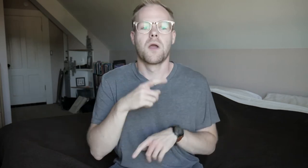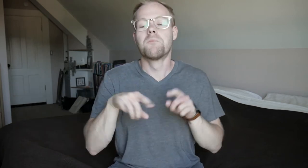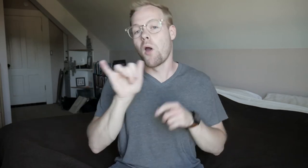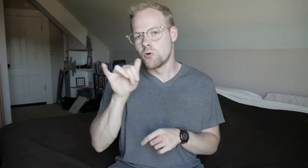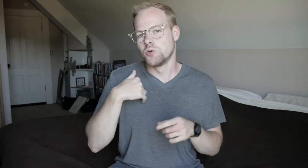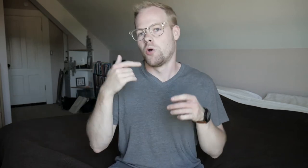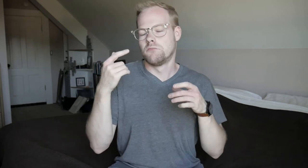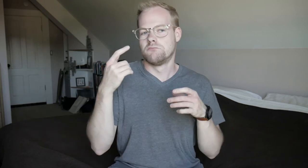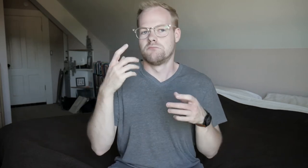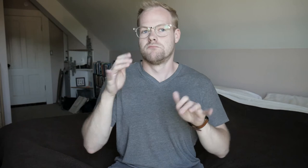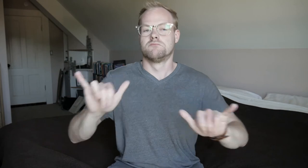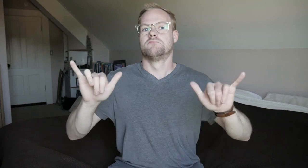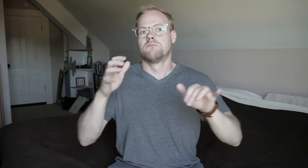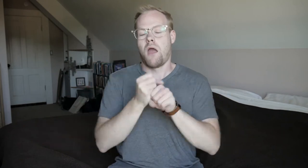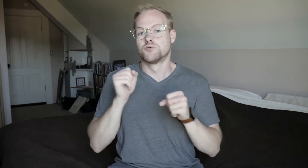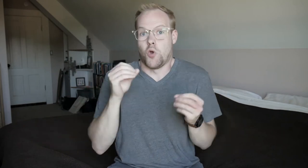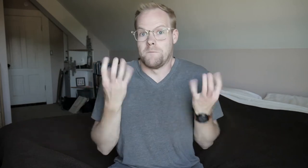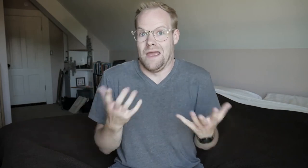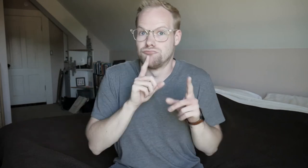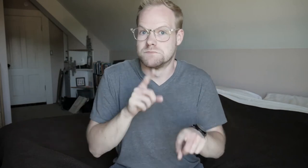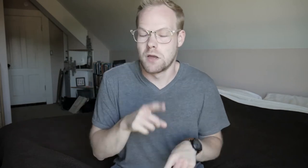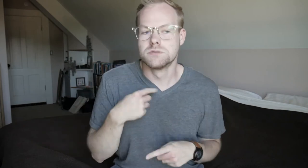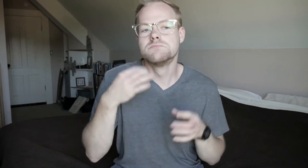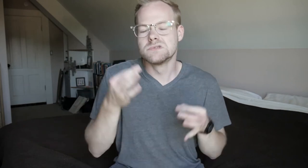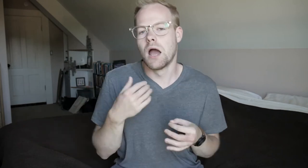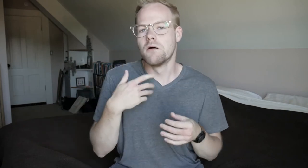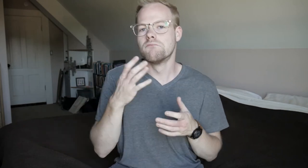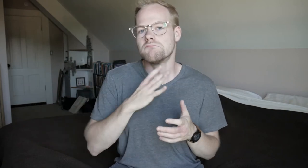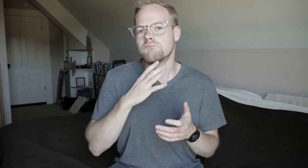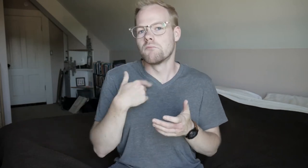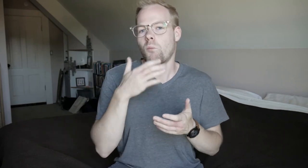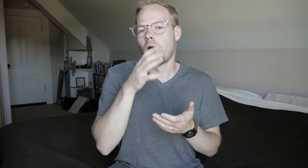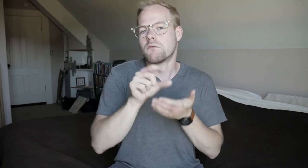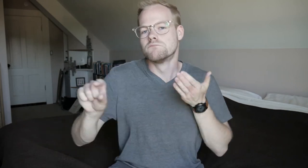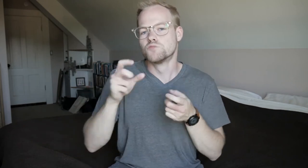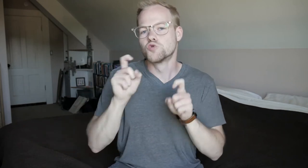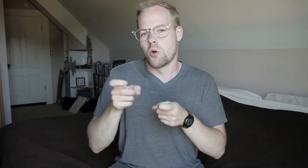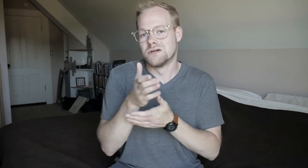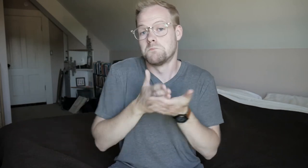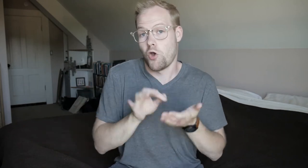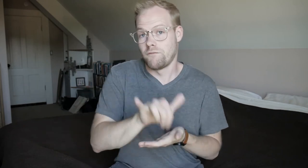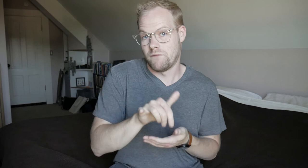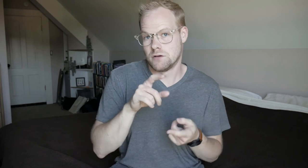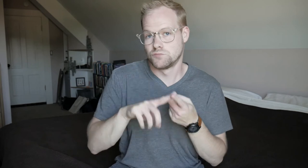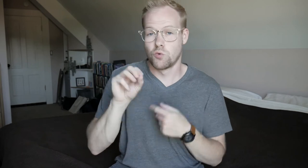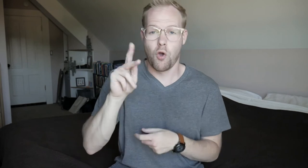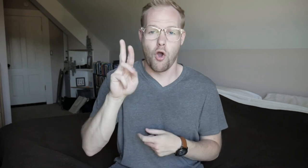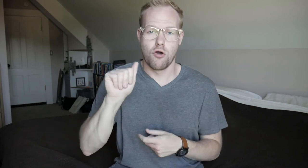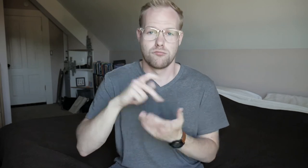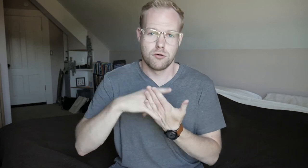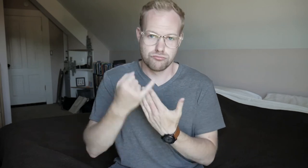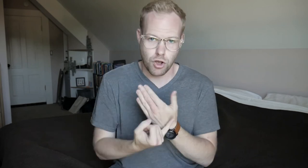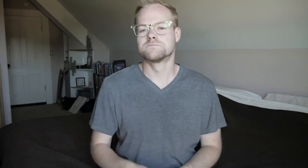But also, I got so many responses that I decided that I would donate part of that to The Okra Project.